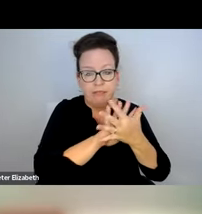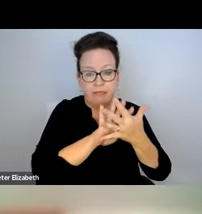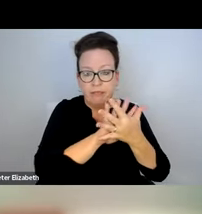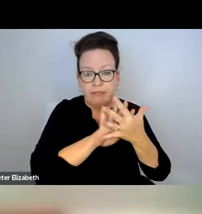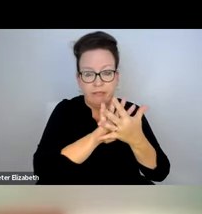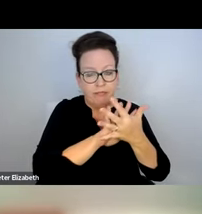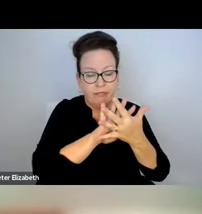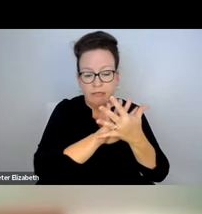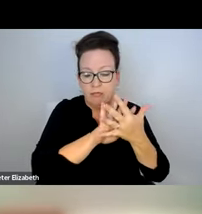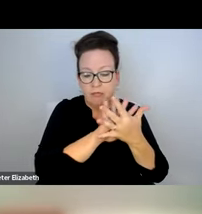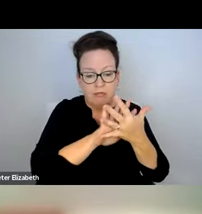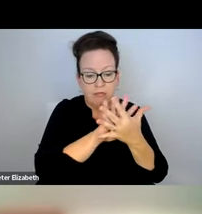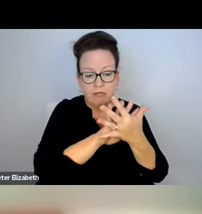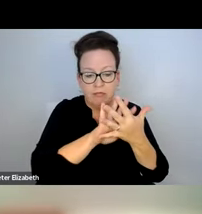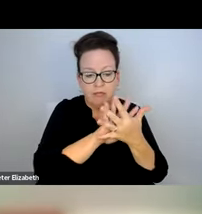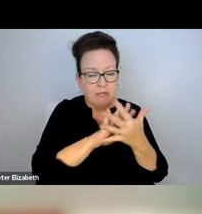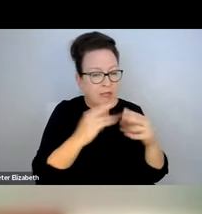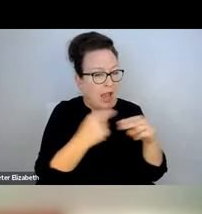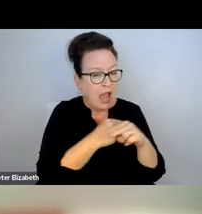WE CAN HEAR YOU. >> GREAT.